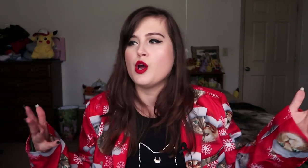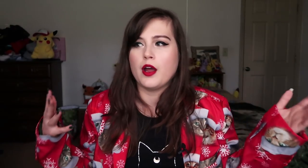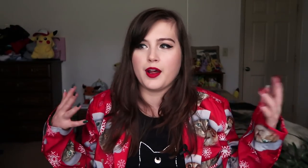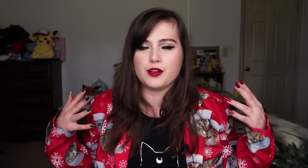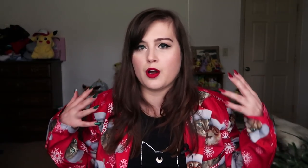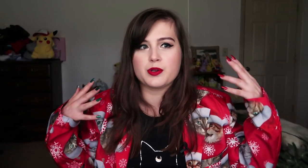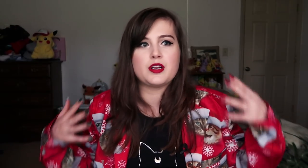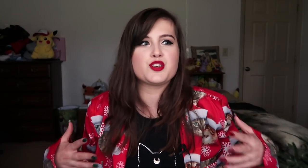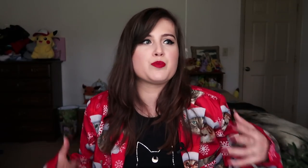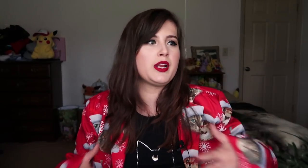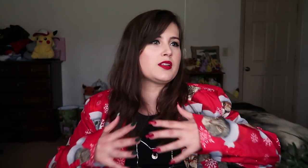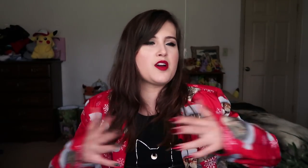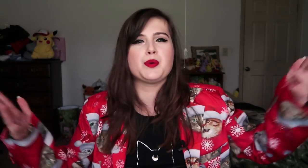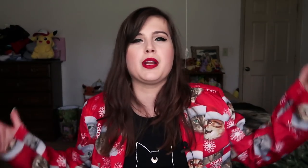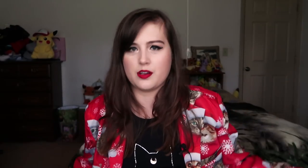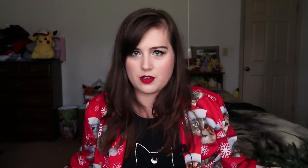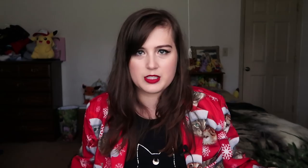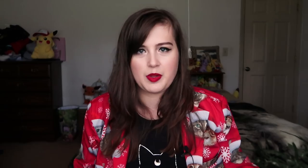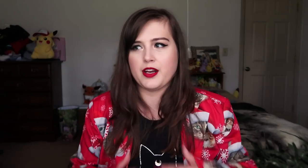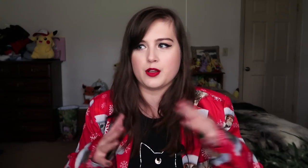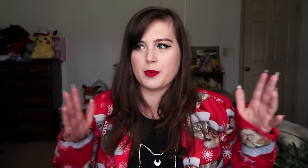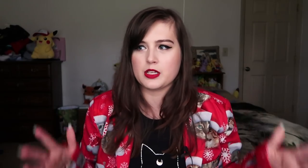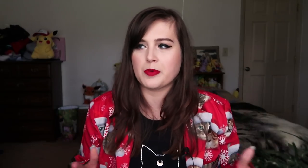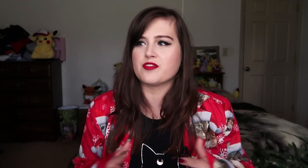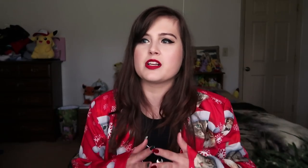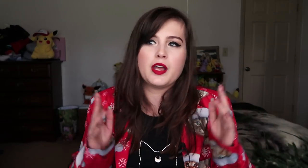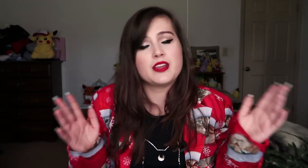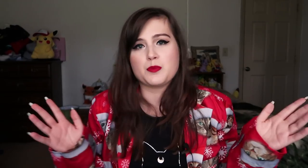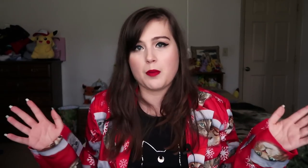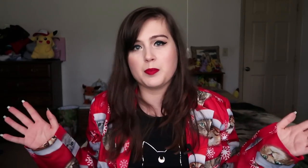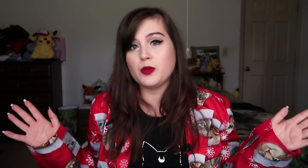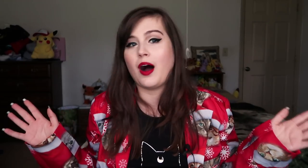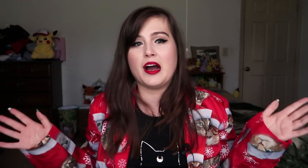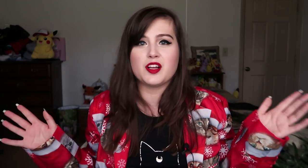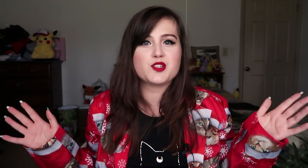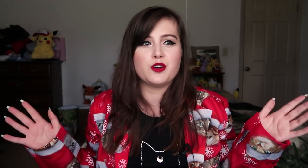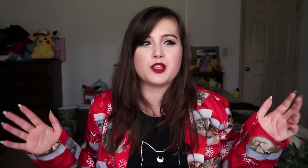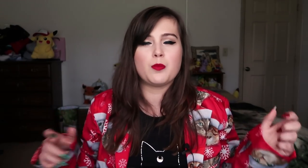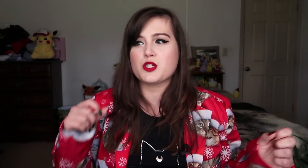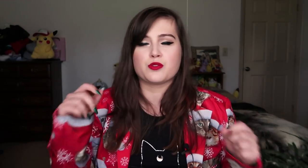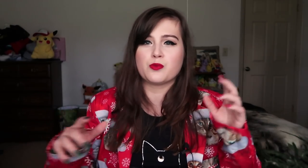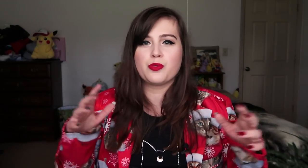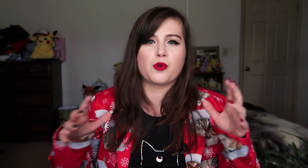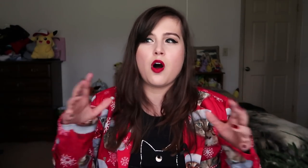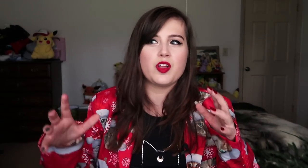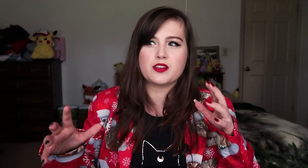and, you know, it's not just me, it's everybody else on this planet, nobody is perfect, and that's probably why I love Cheryl so much, through all the...